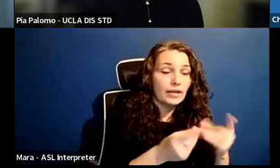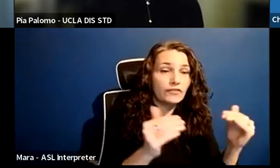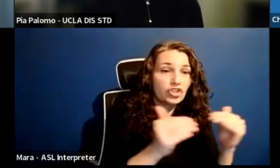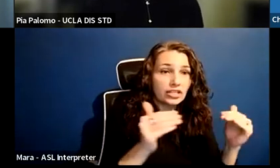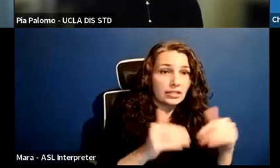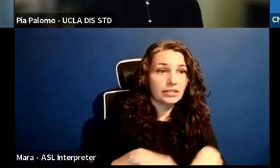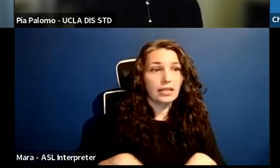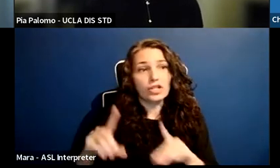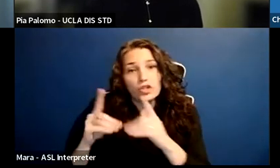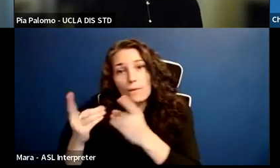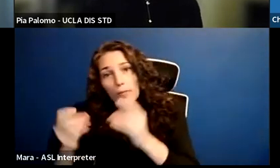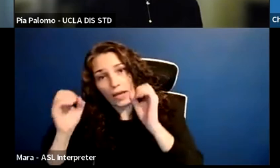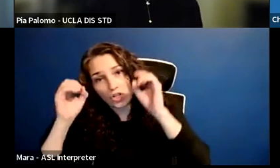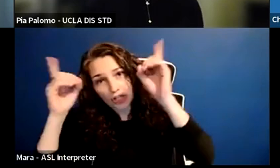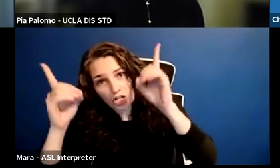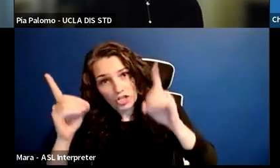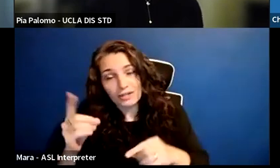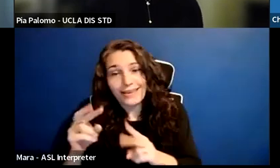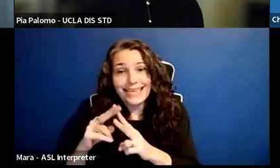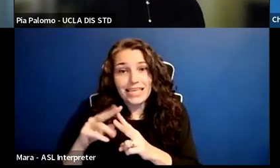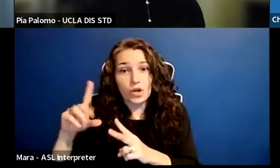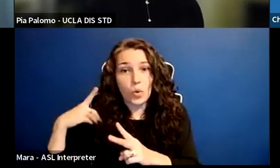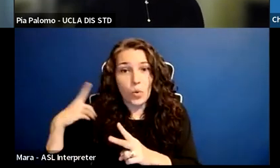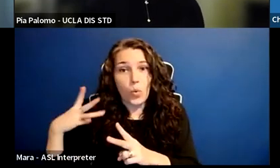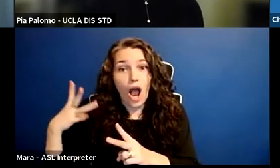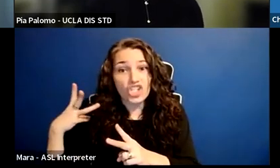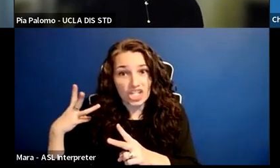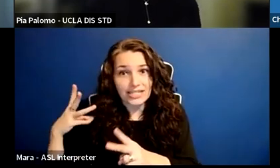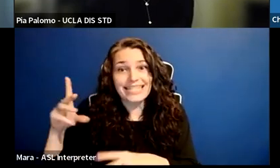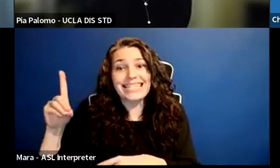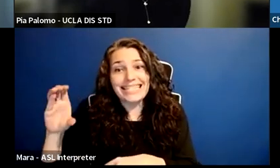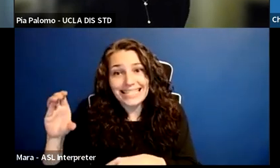in the state of California, looking at laws that you believe are being violated,